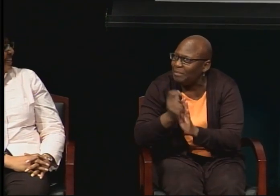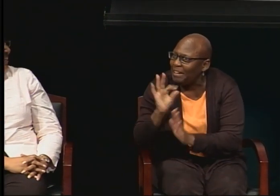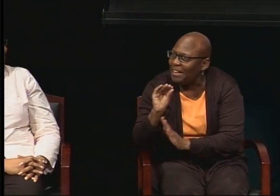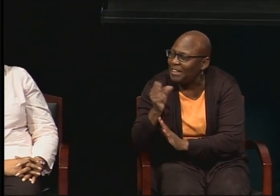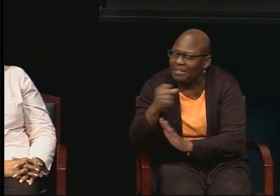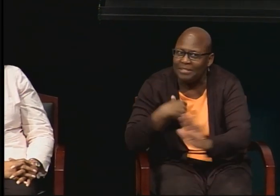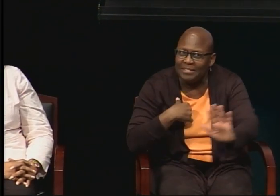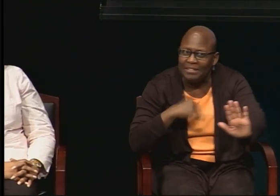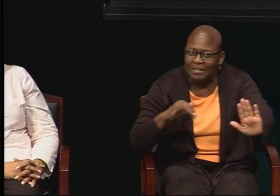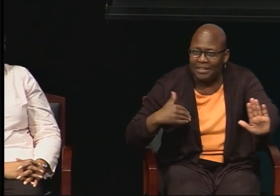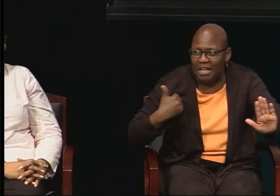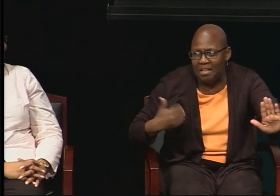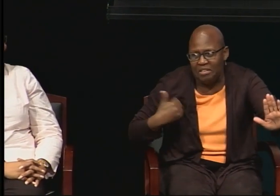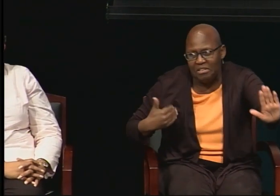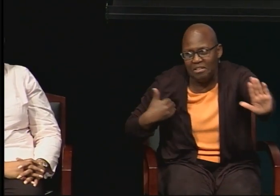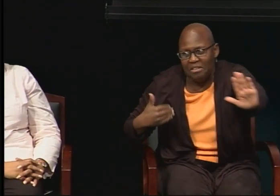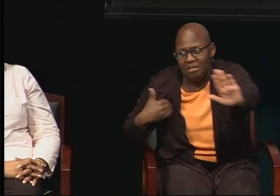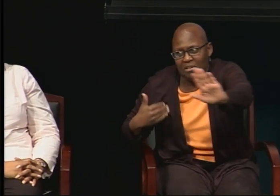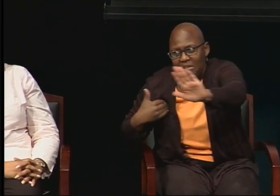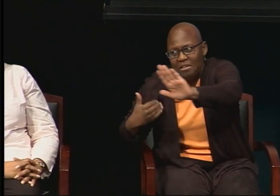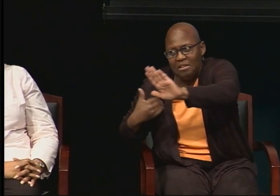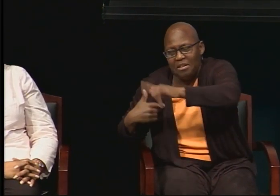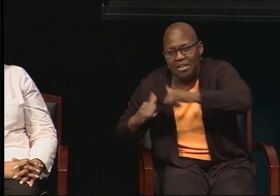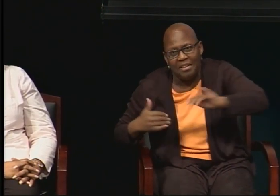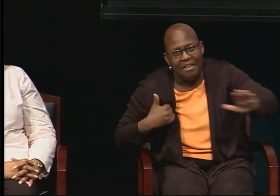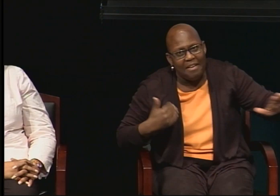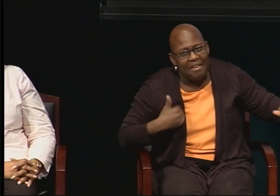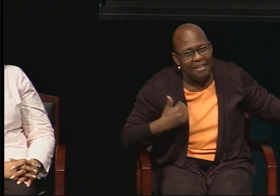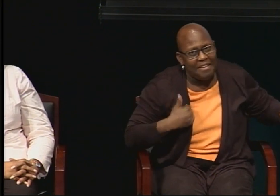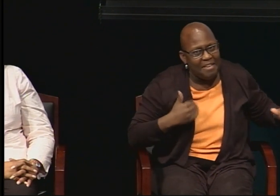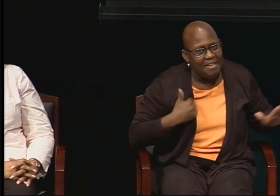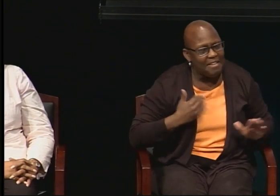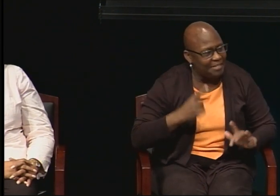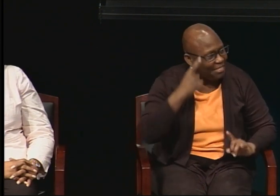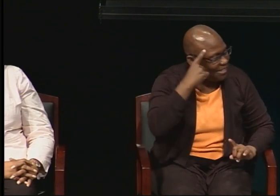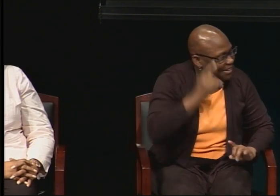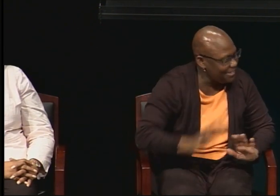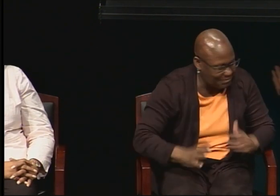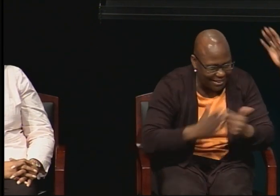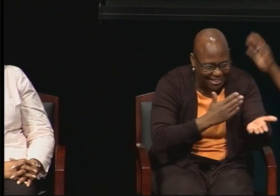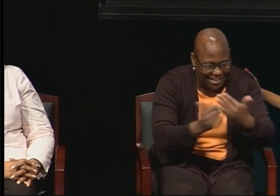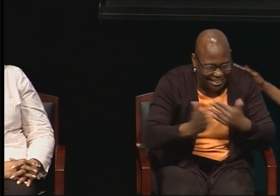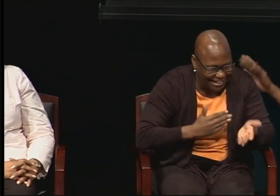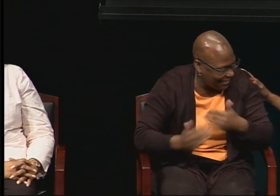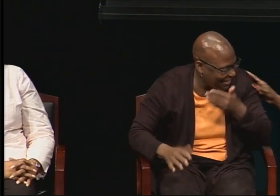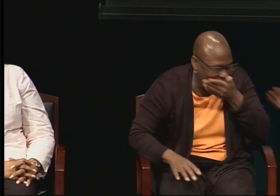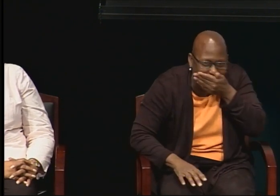And I know it was before some of you were even born. But we won't go there.